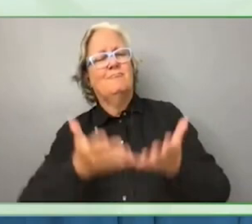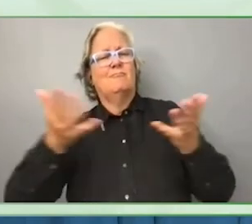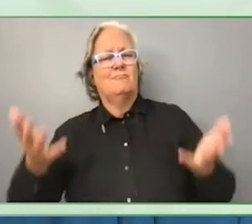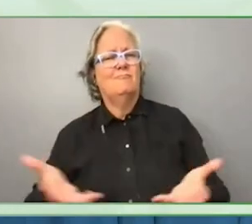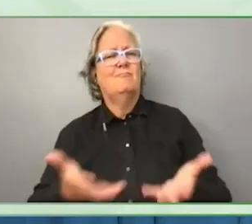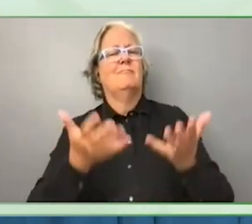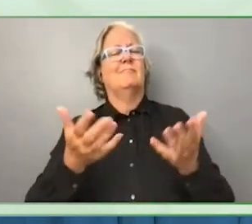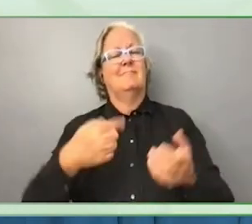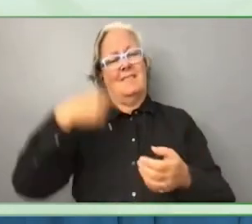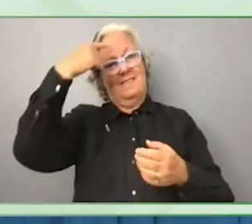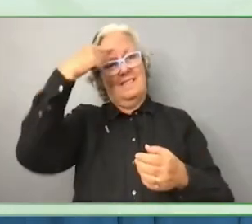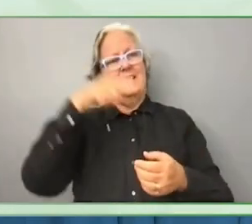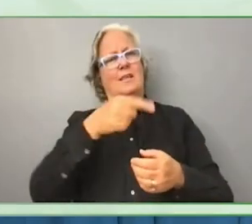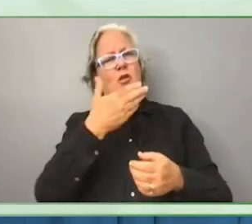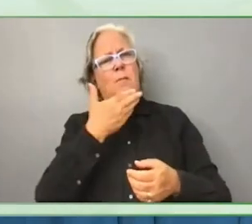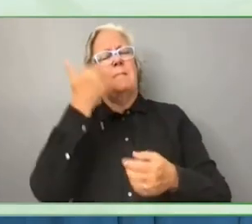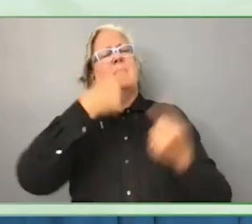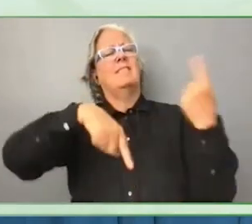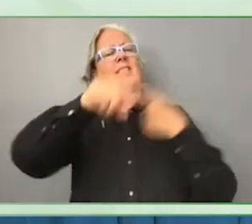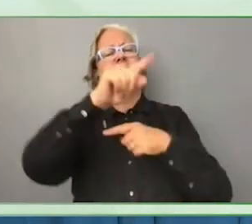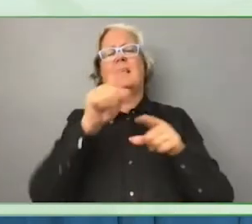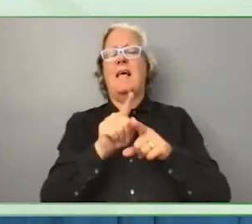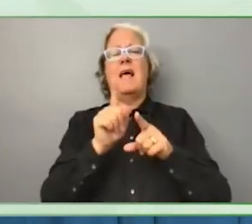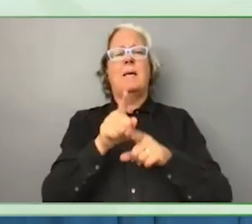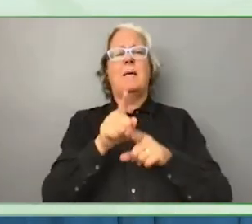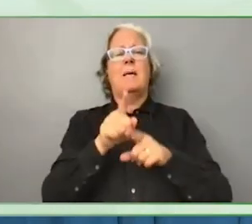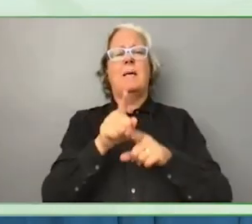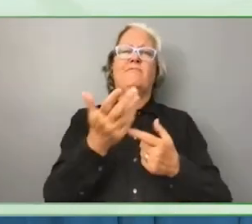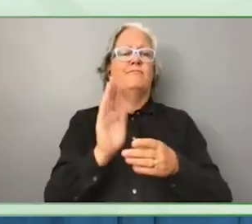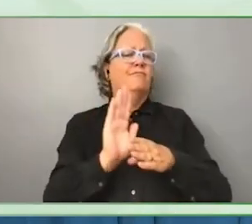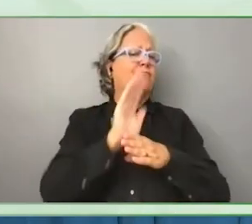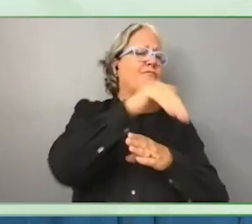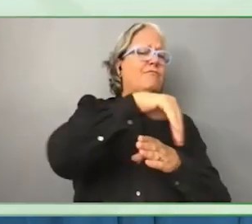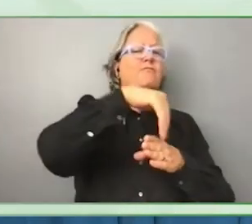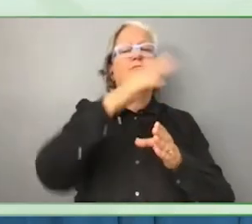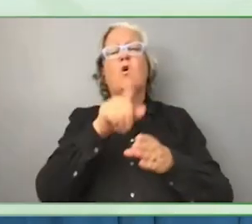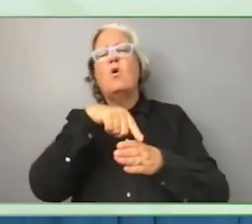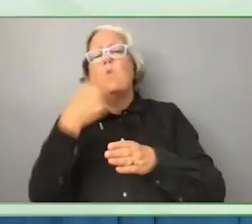Cross-border collaboration of the sector in Europe is still very